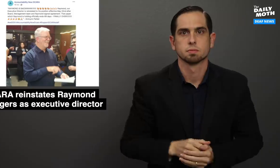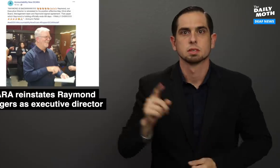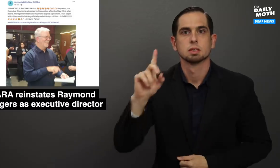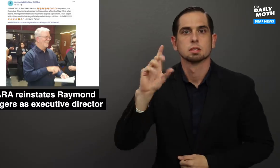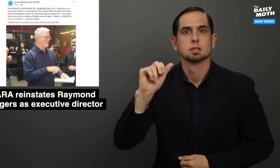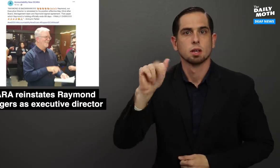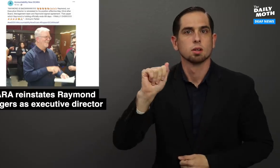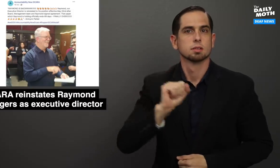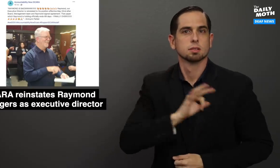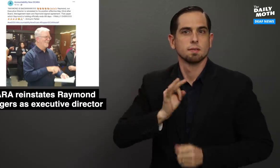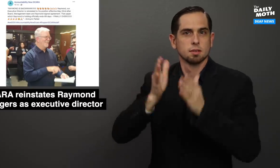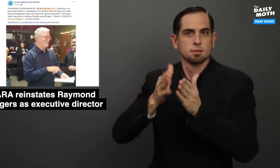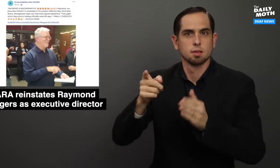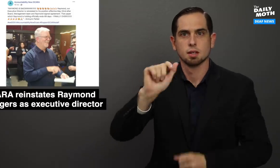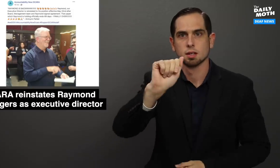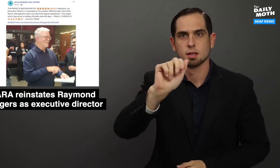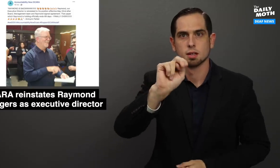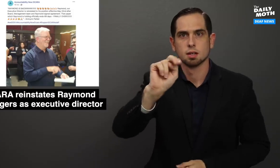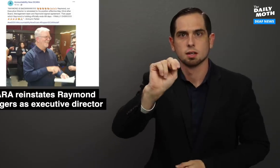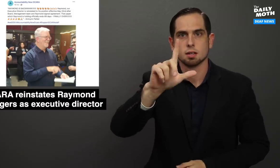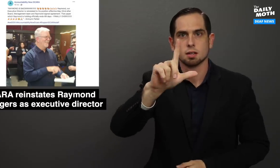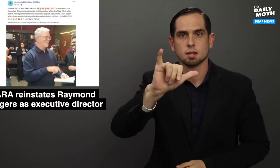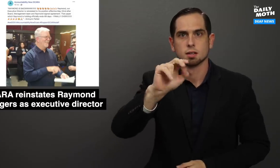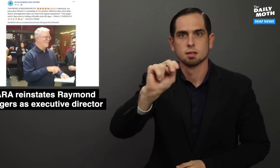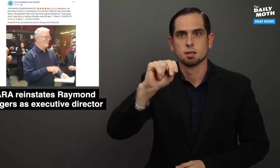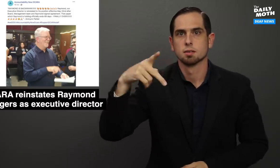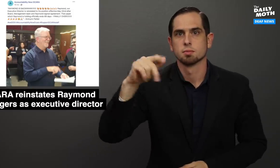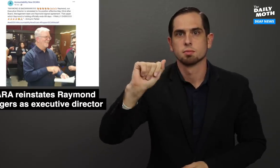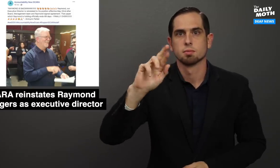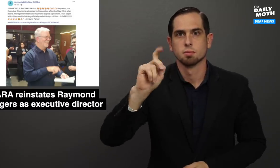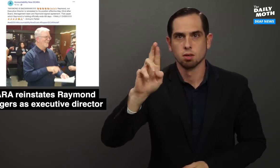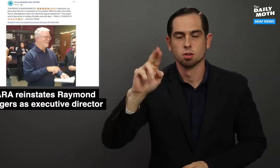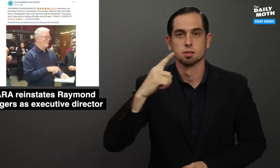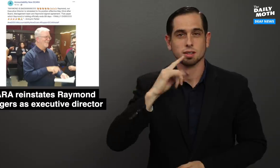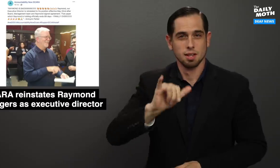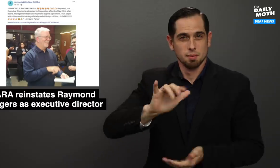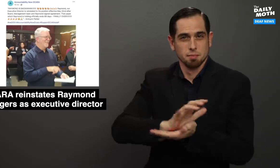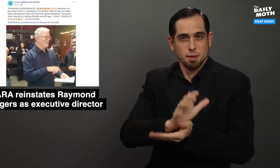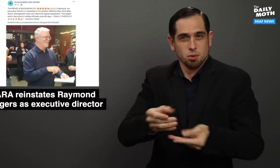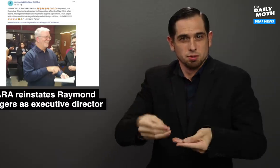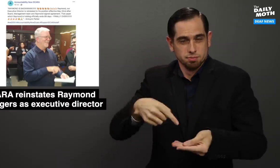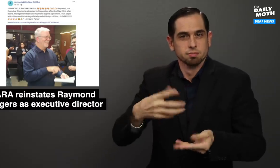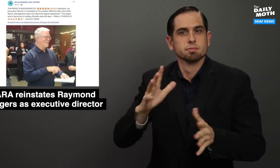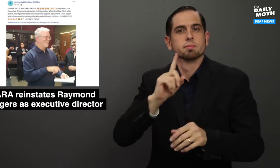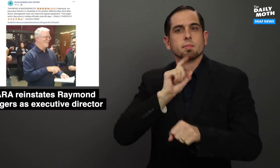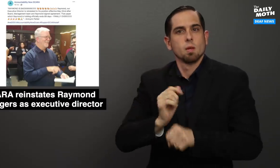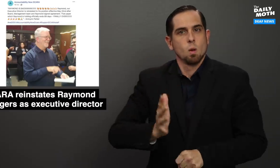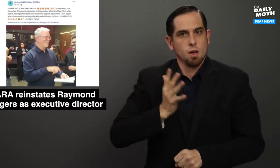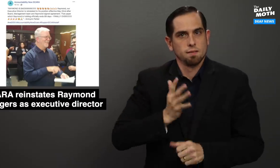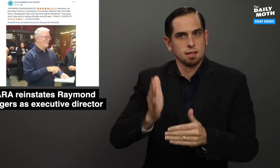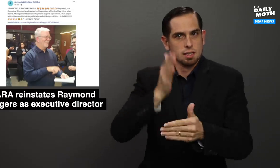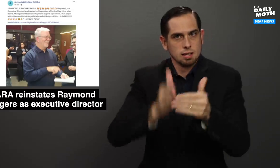DCARA staffer AnnLynn Parker said the paper officially ends